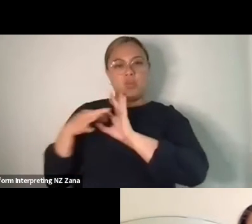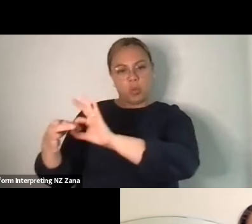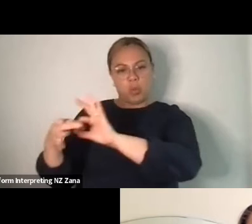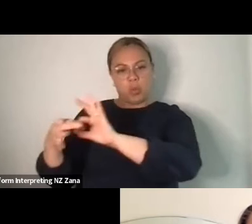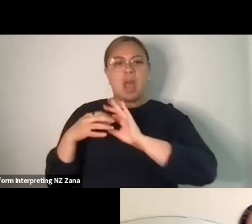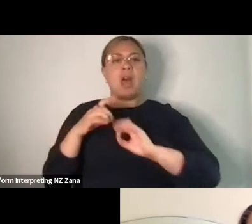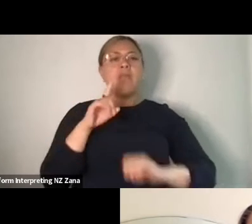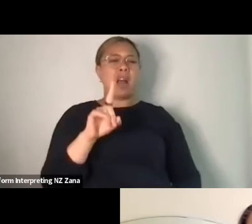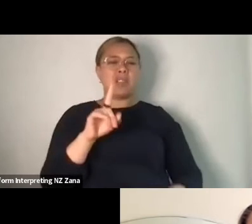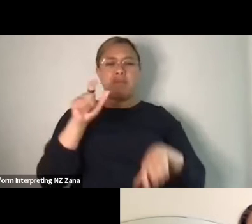working. Awesome!